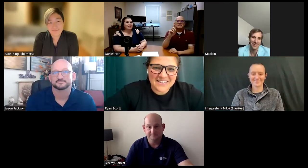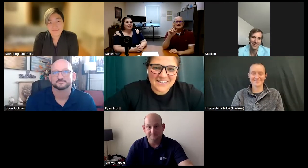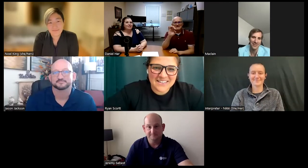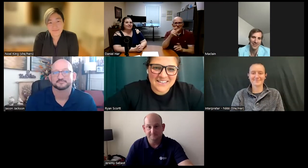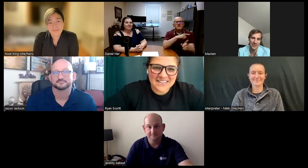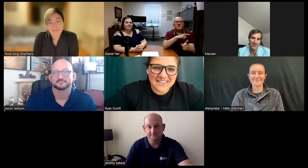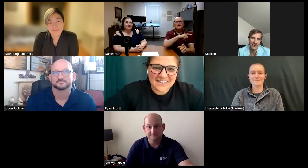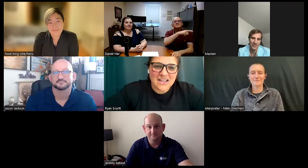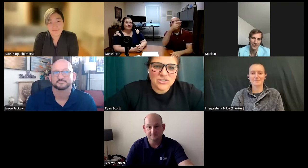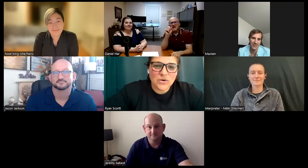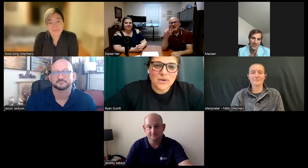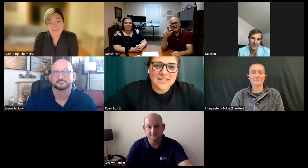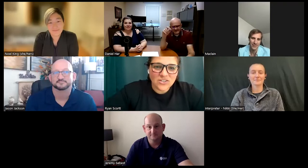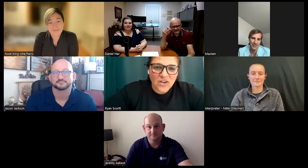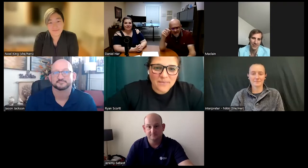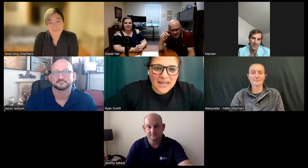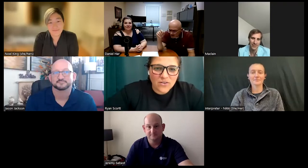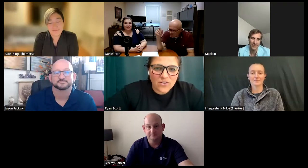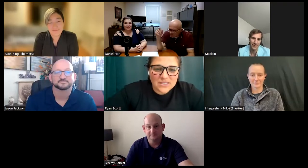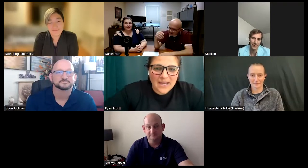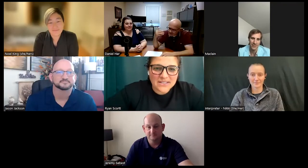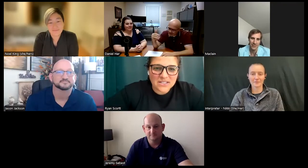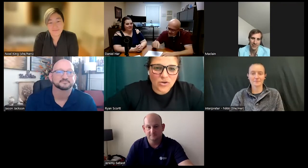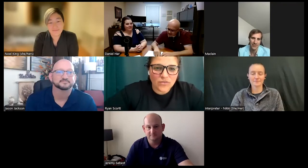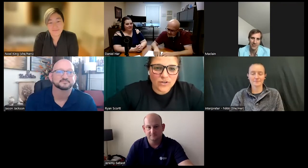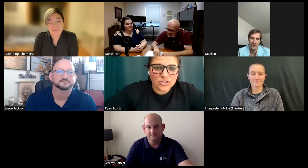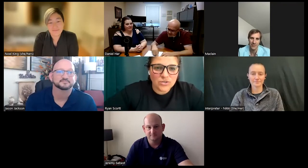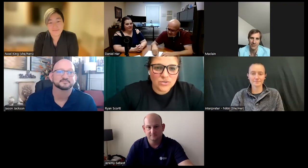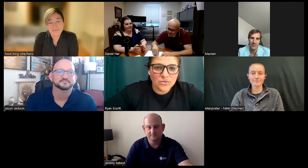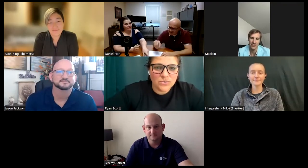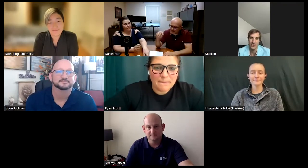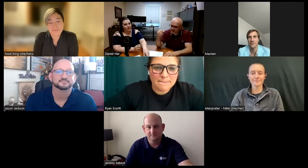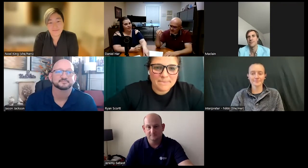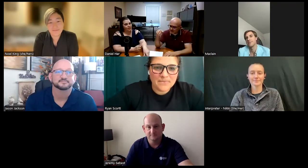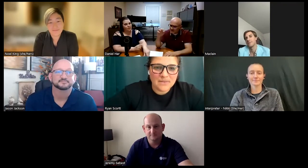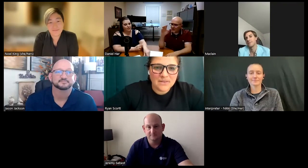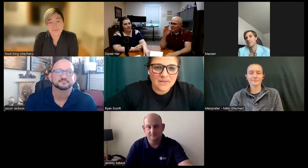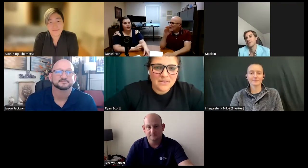So, Daniel, I'm now going to pass this over to